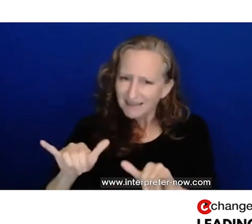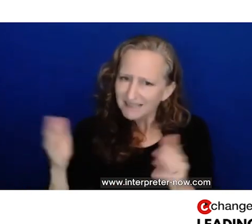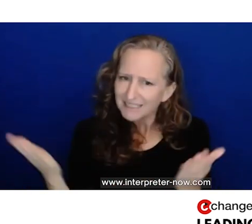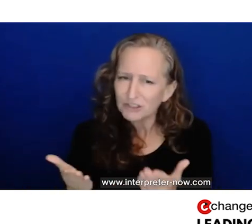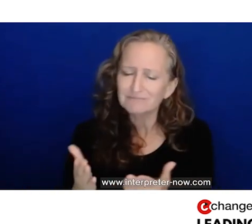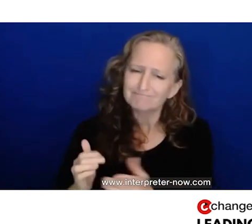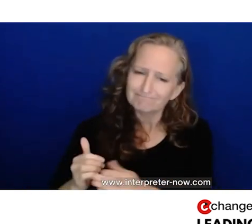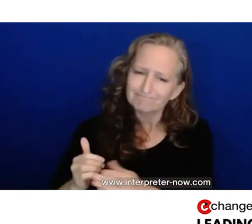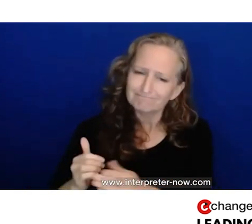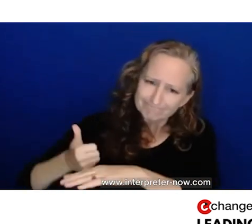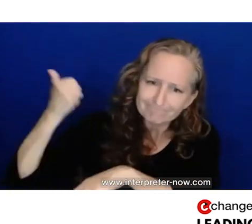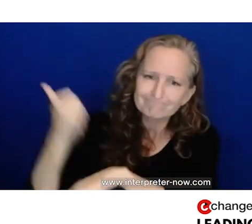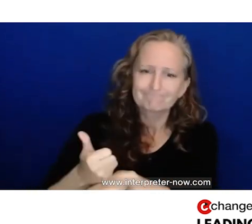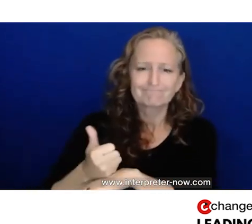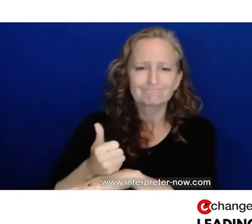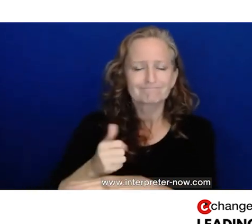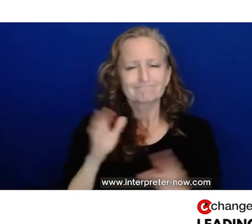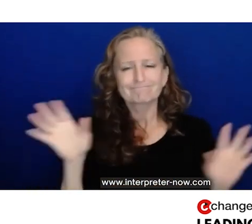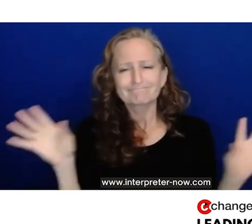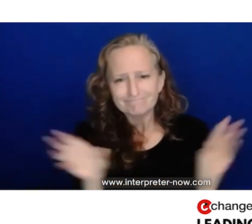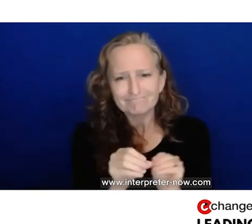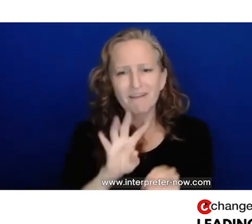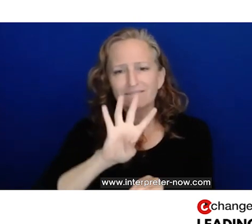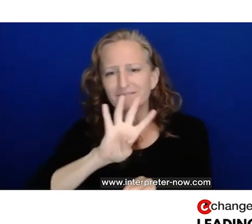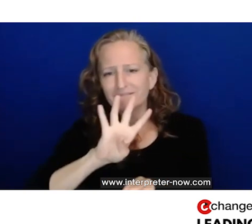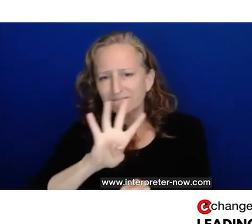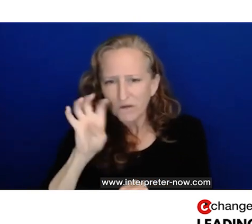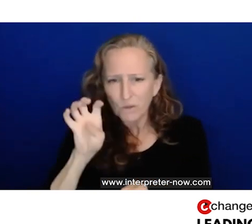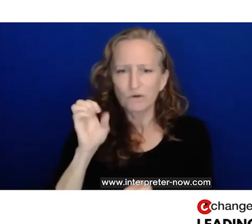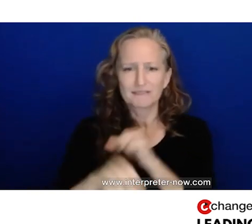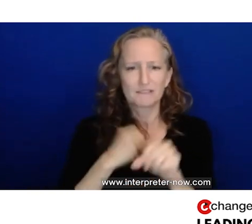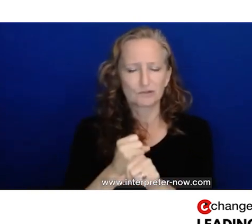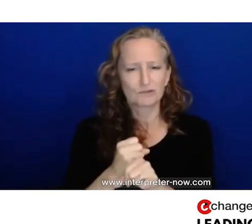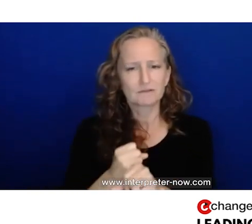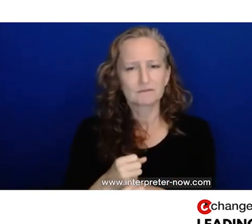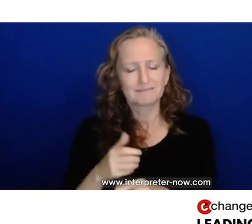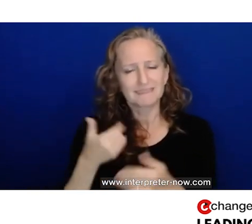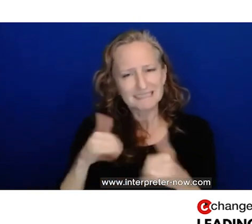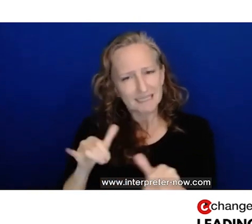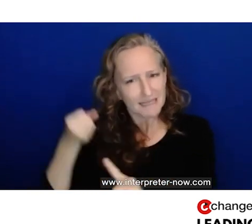remnants, and they remain there from this 400-year period.